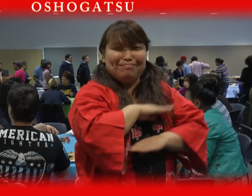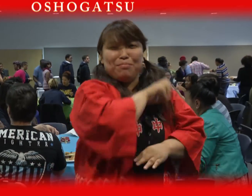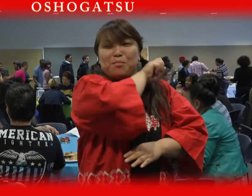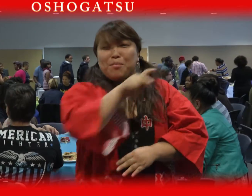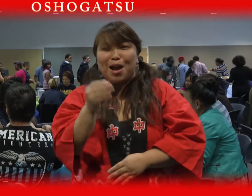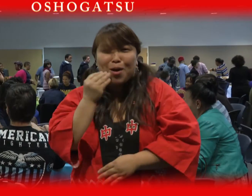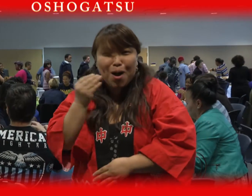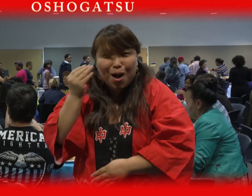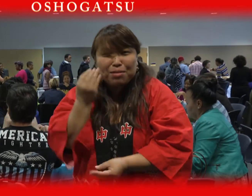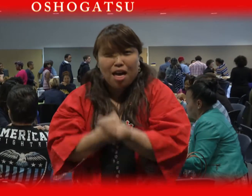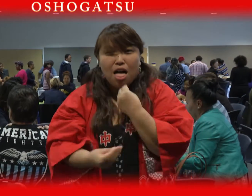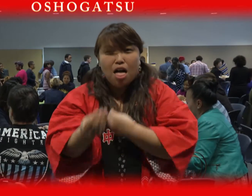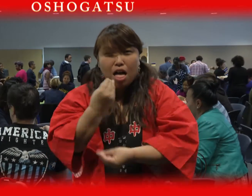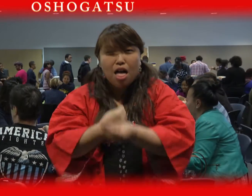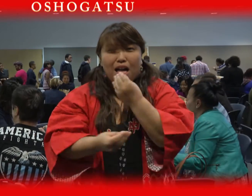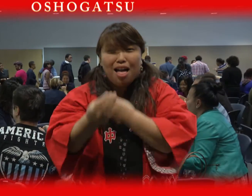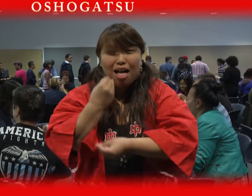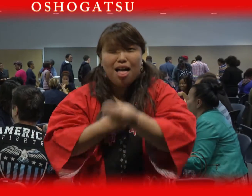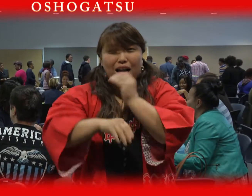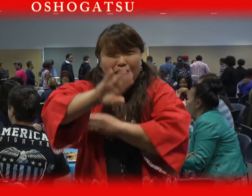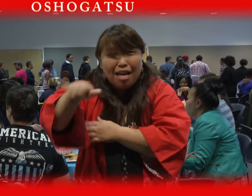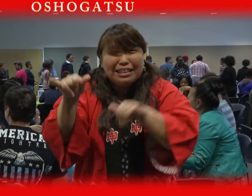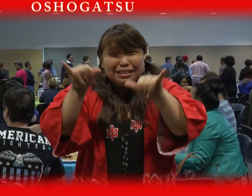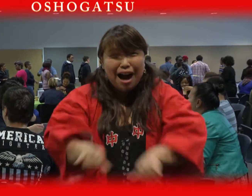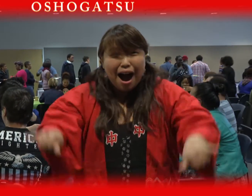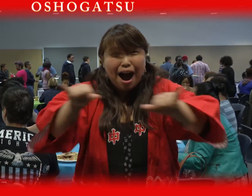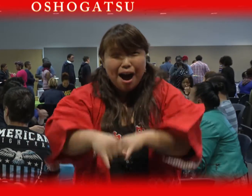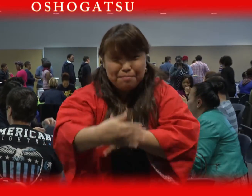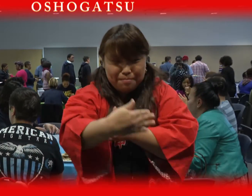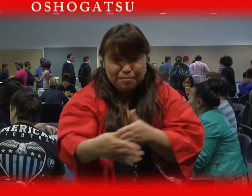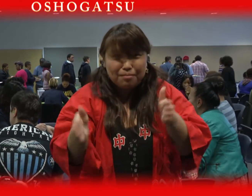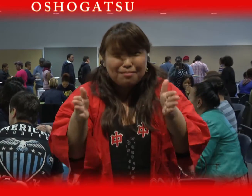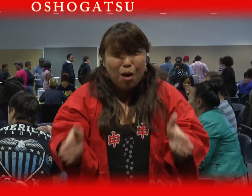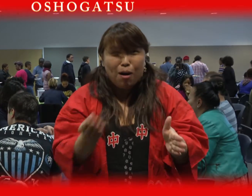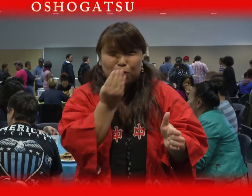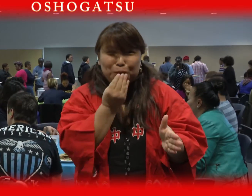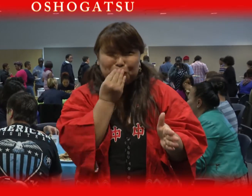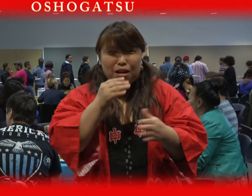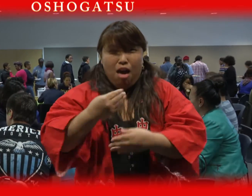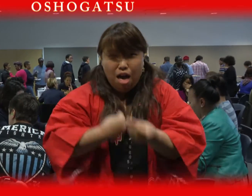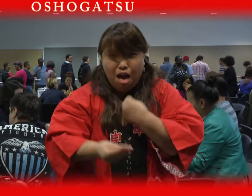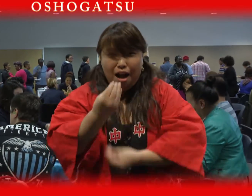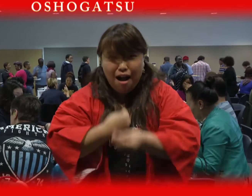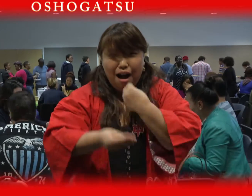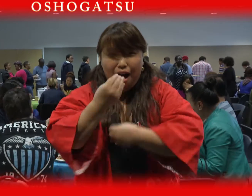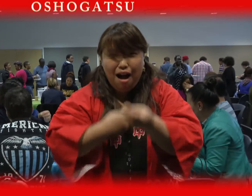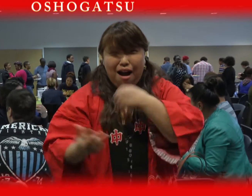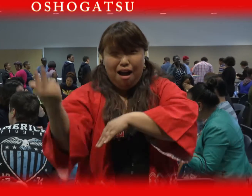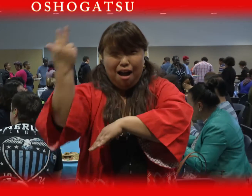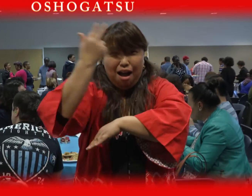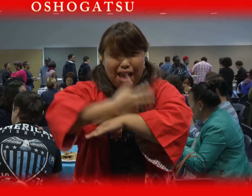Then we go back home and eat the same traditional foods and fresh fish for